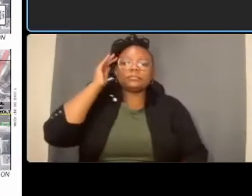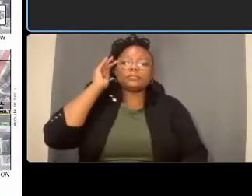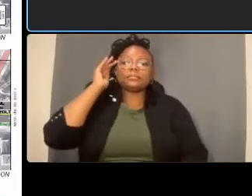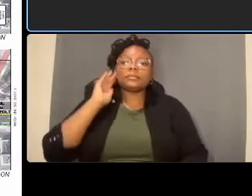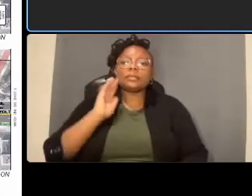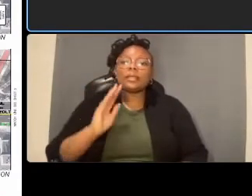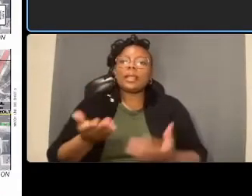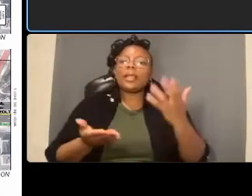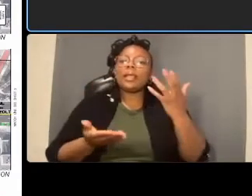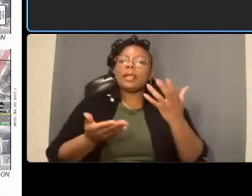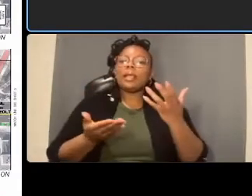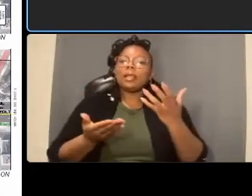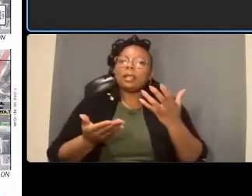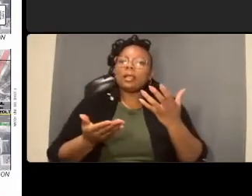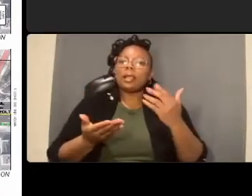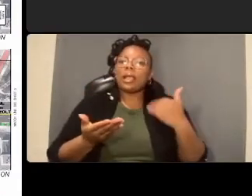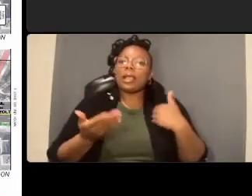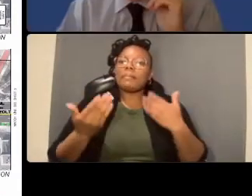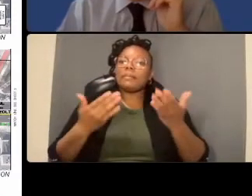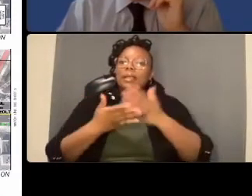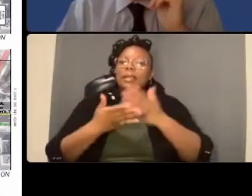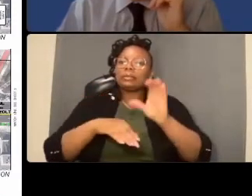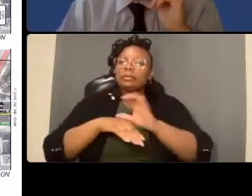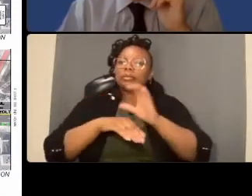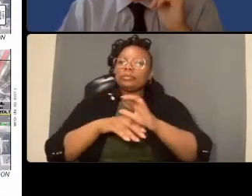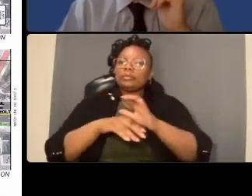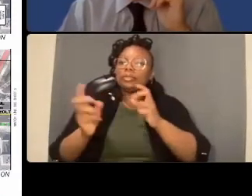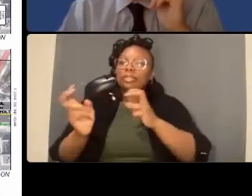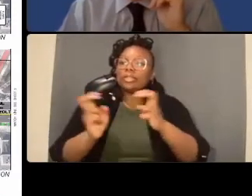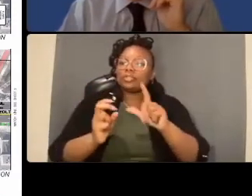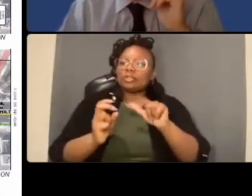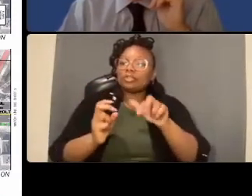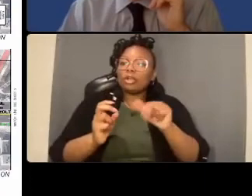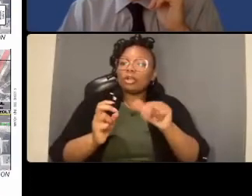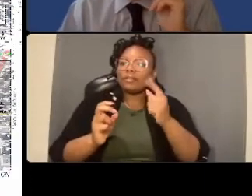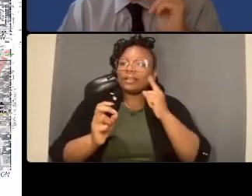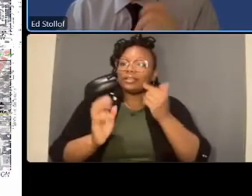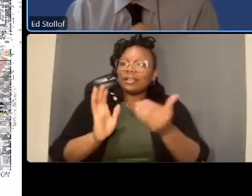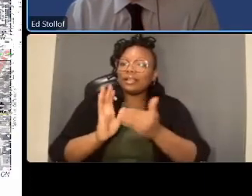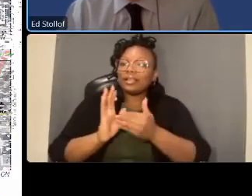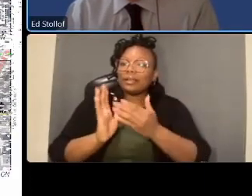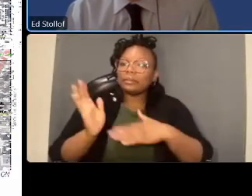that question for me maybe i didn't hear what was asked to be eliminated i heard something